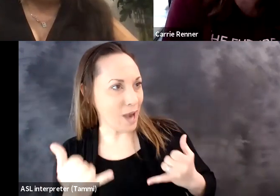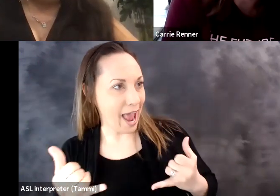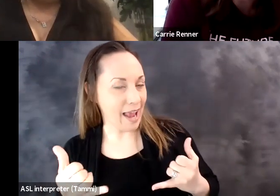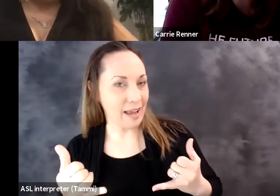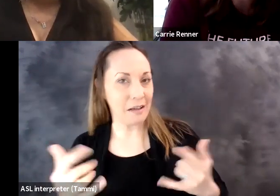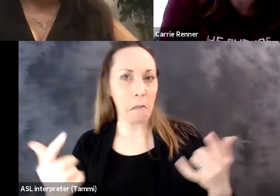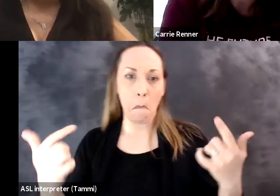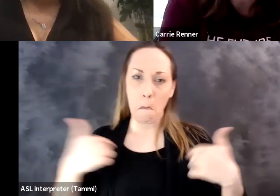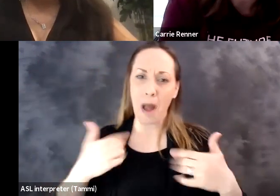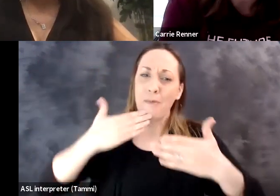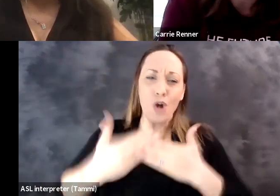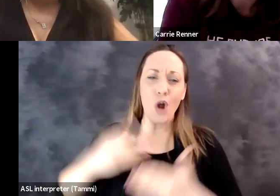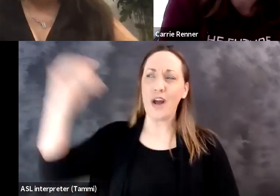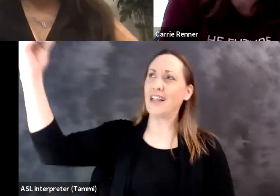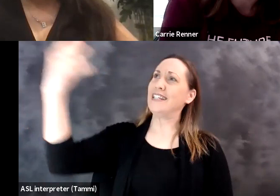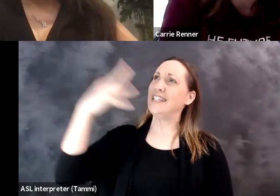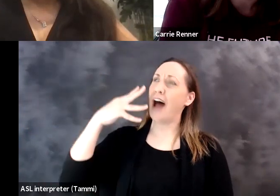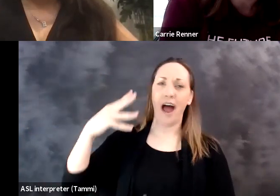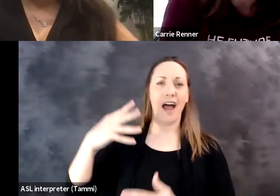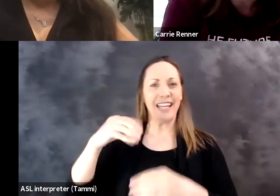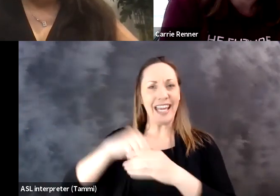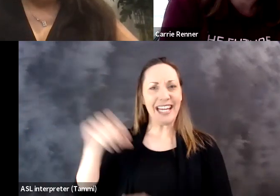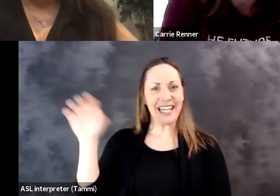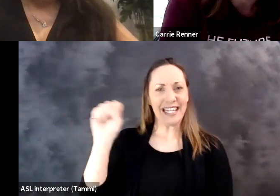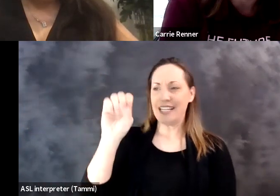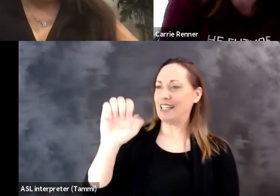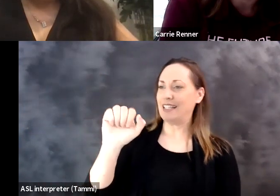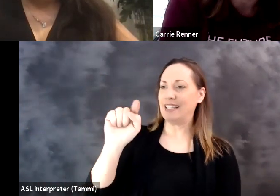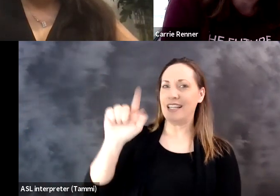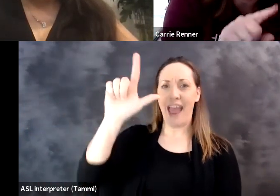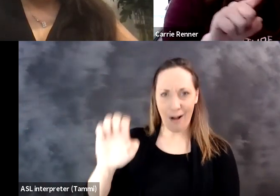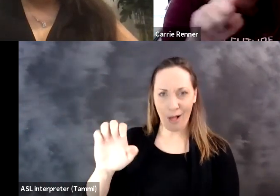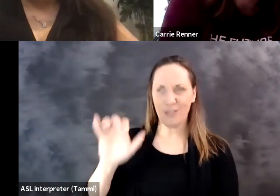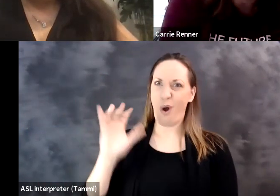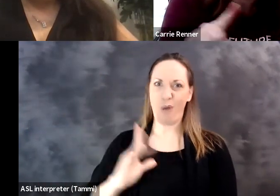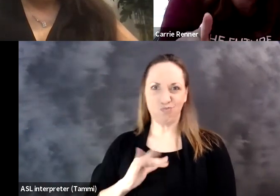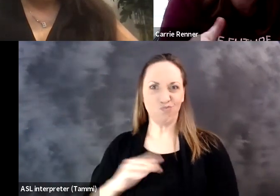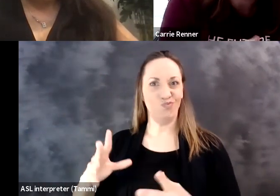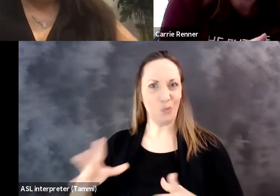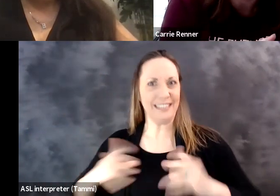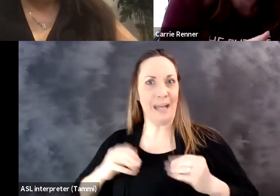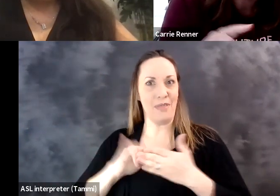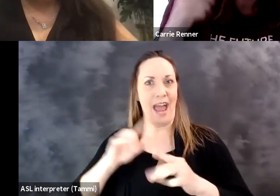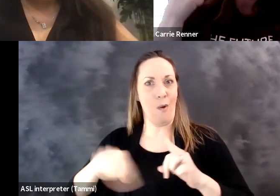Hi there, folks. Shilpi: How are you doing today?